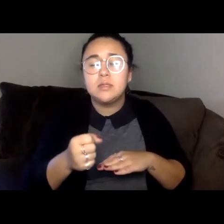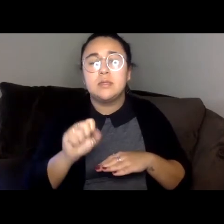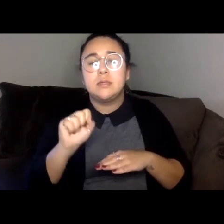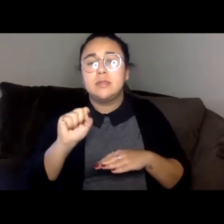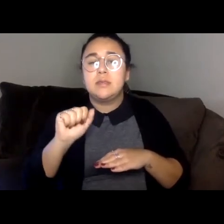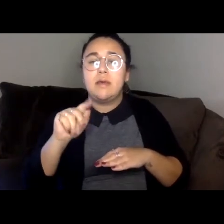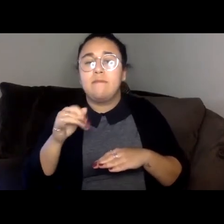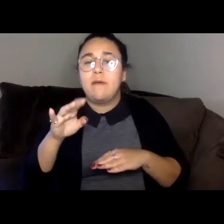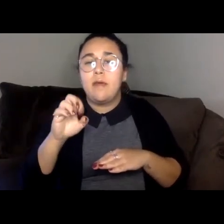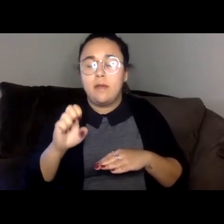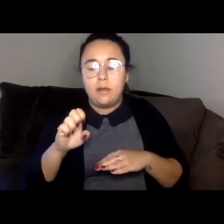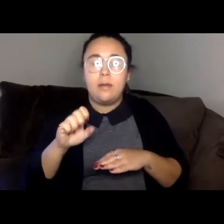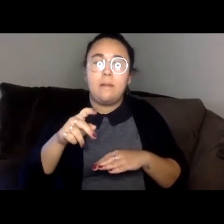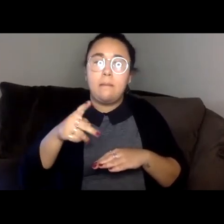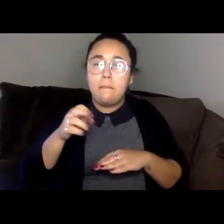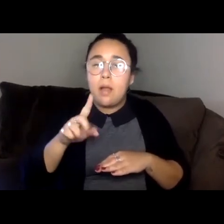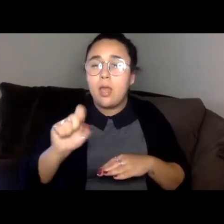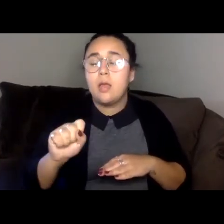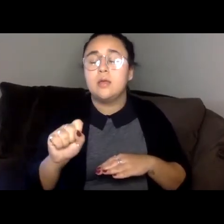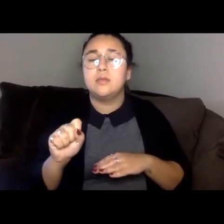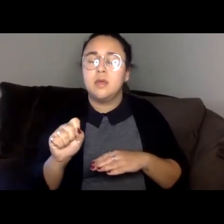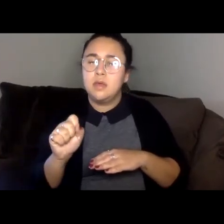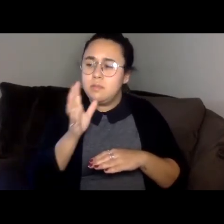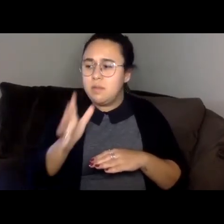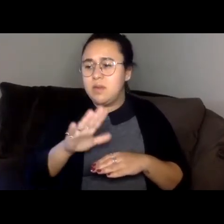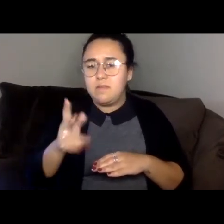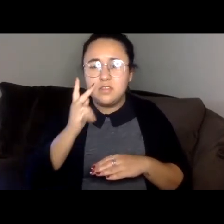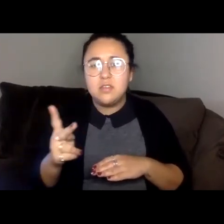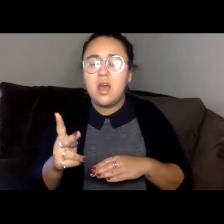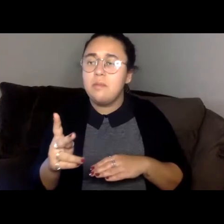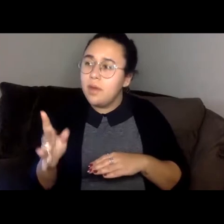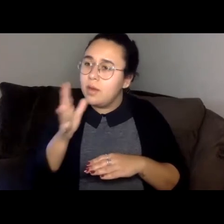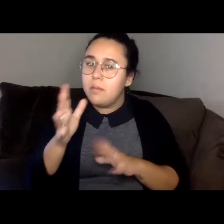I had heard her mother talk about with remorse for all the jewels were eventually sold one